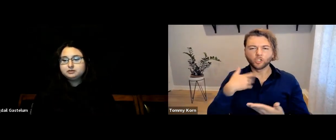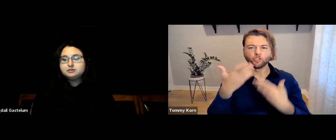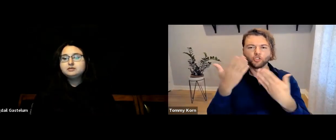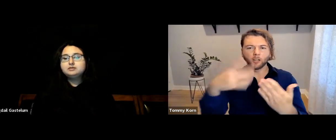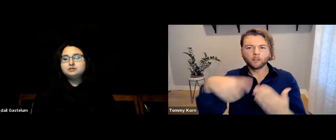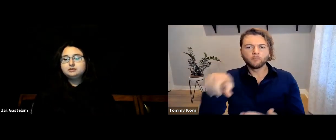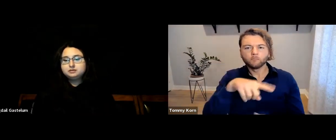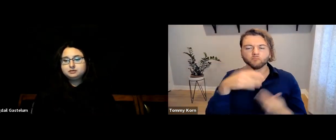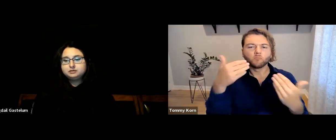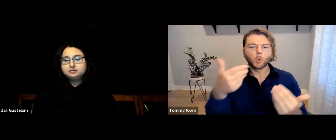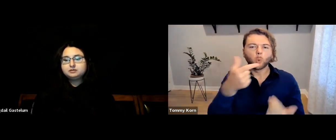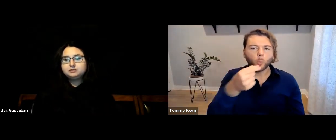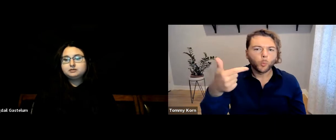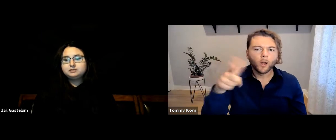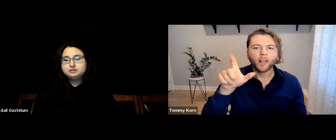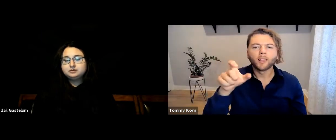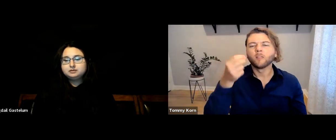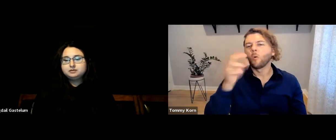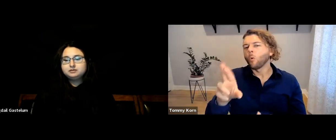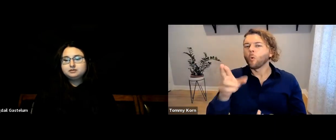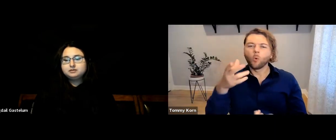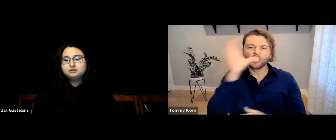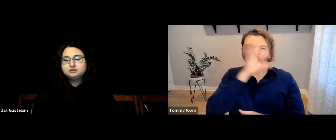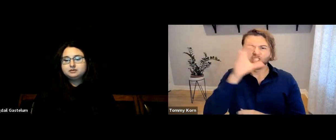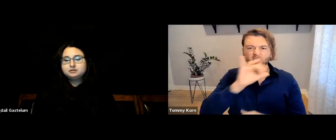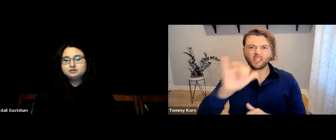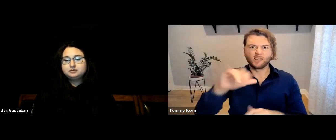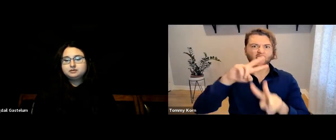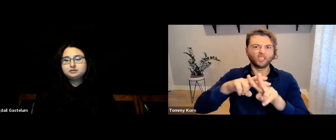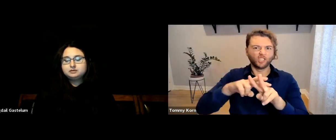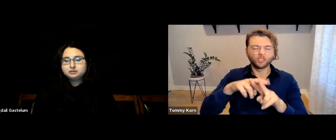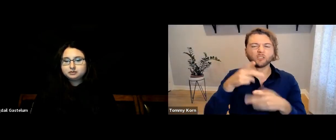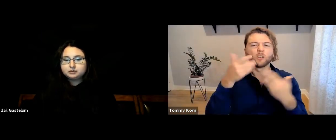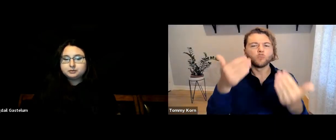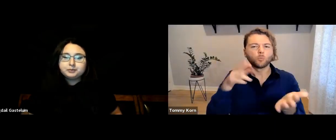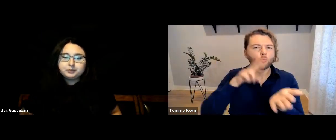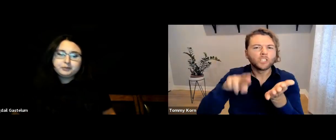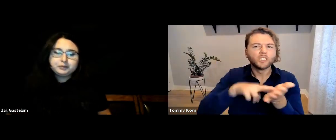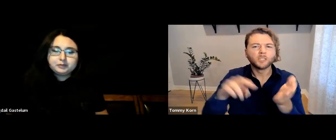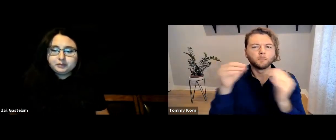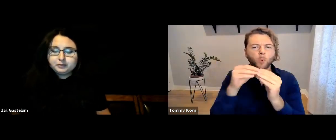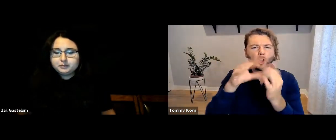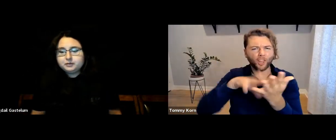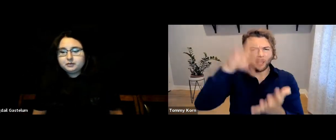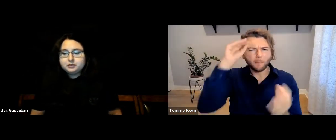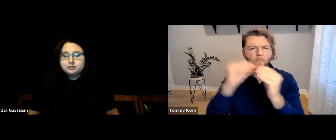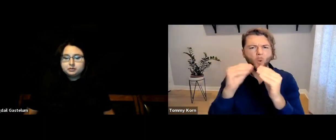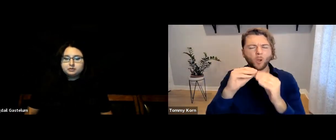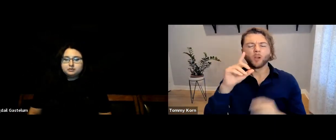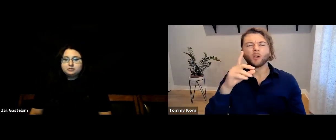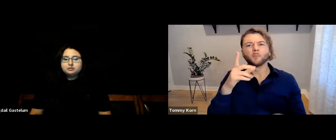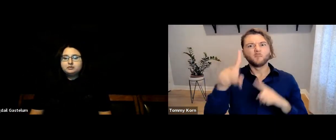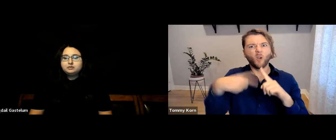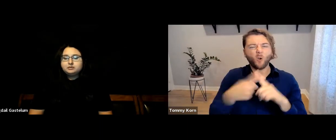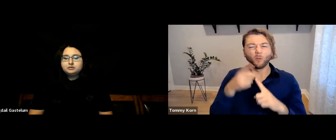I suggest you all google or search #DeafTalent to research and learn more.